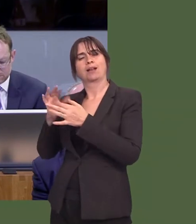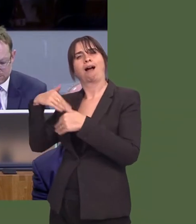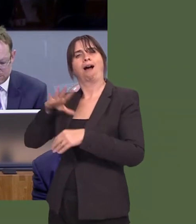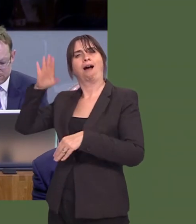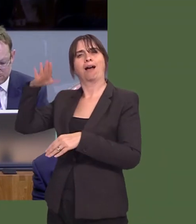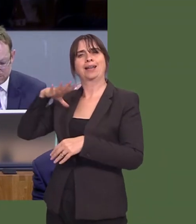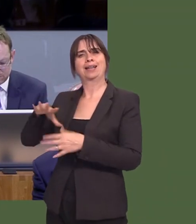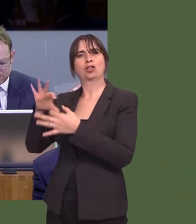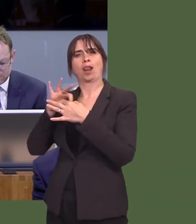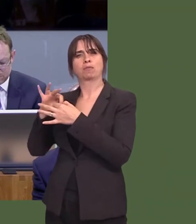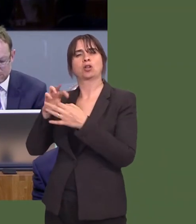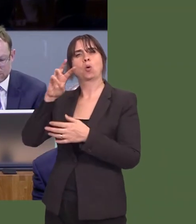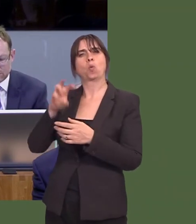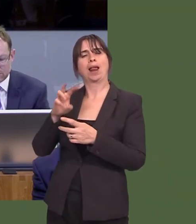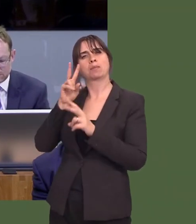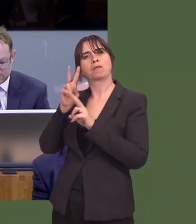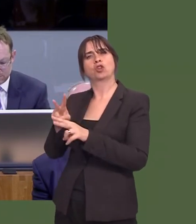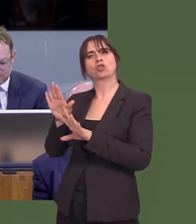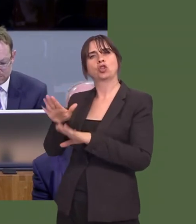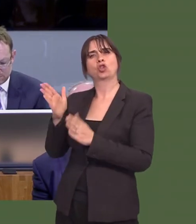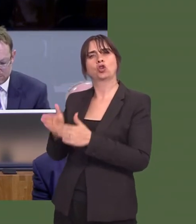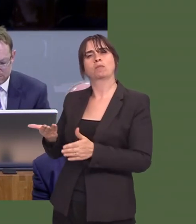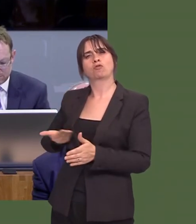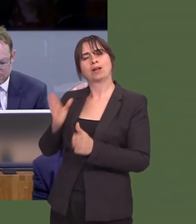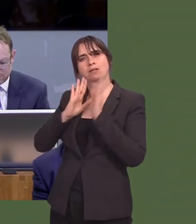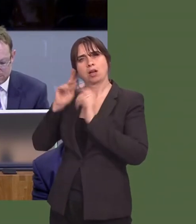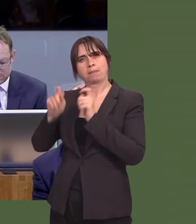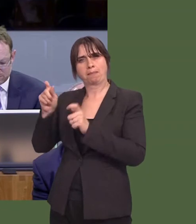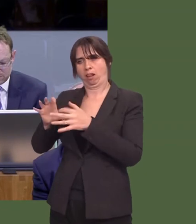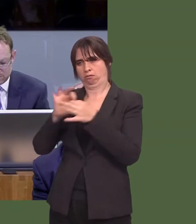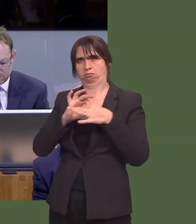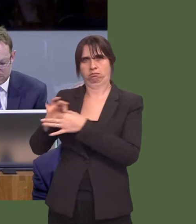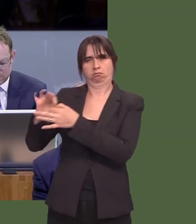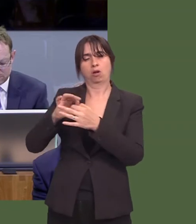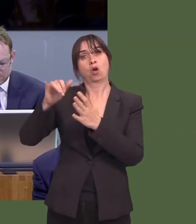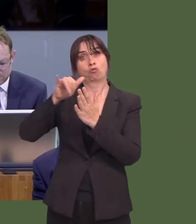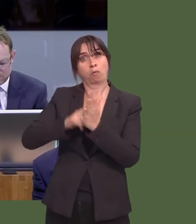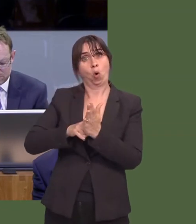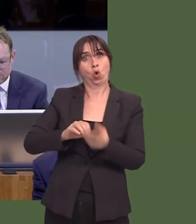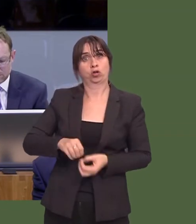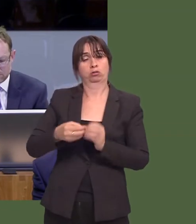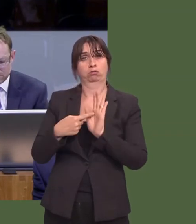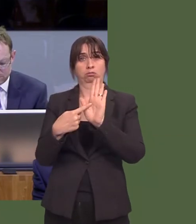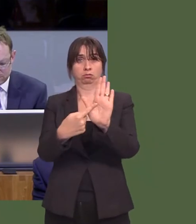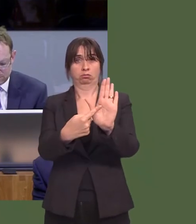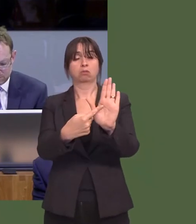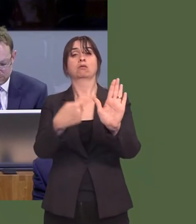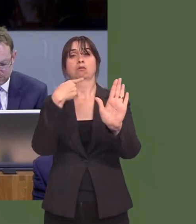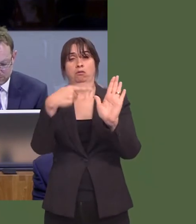Observatory on Human Rights of Children and Young People. This report highlighted that, for many young people, support for the transition into adult